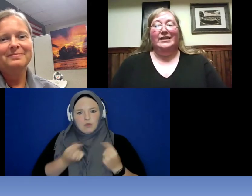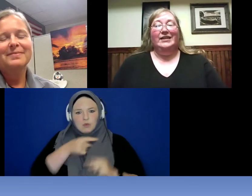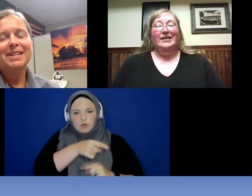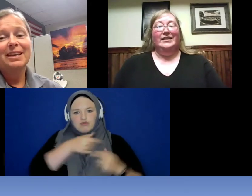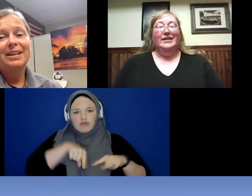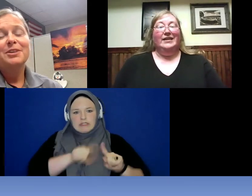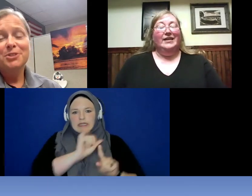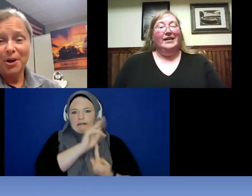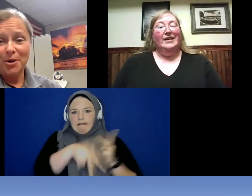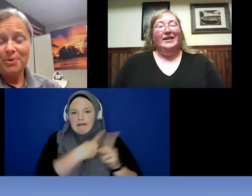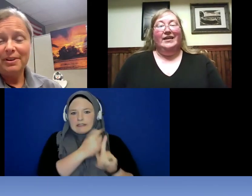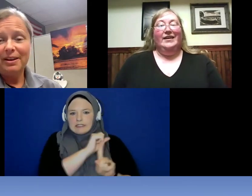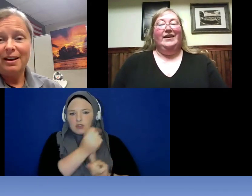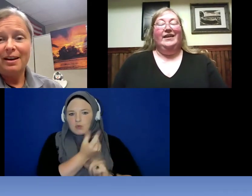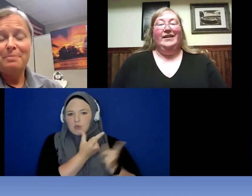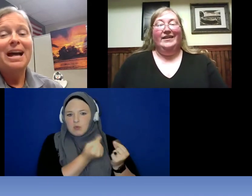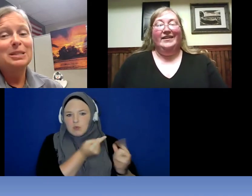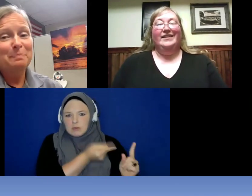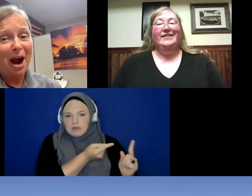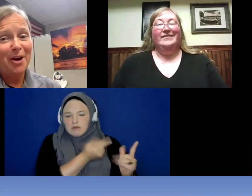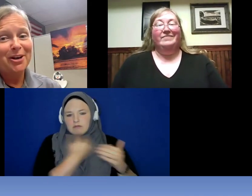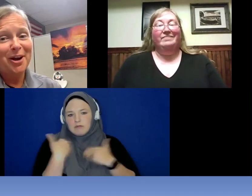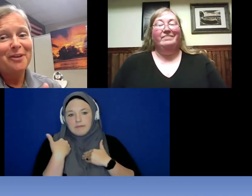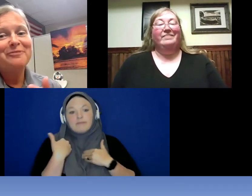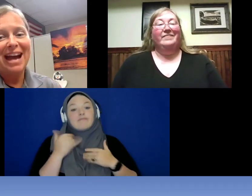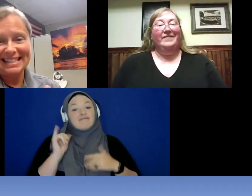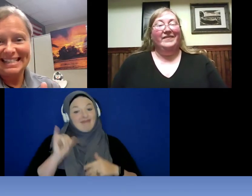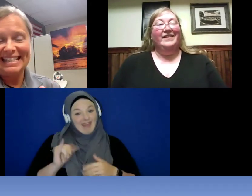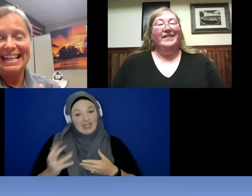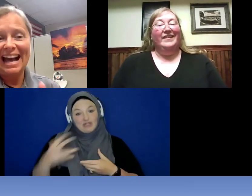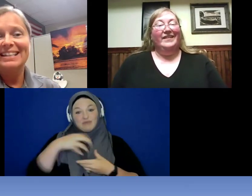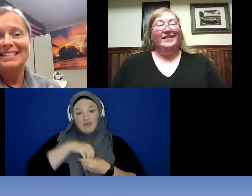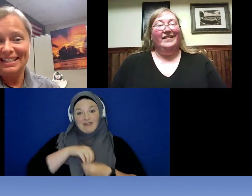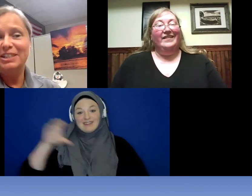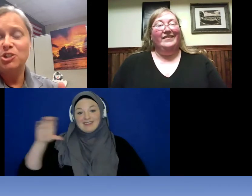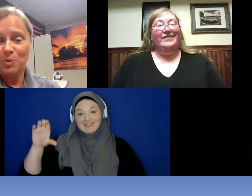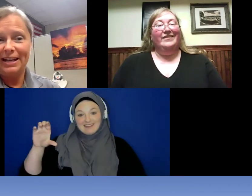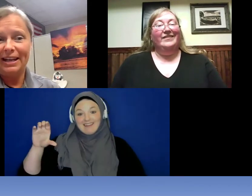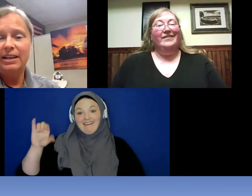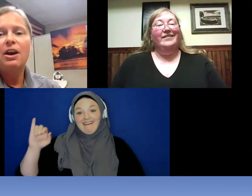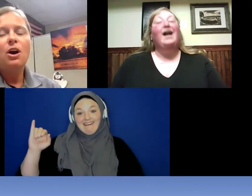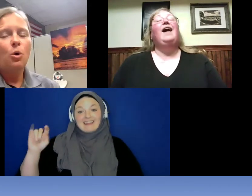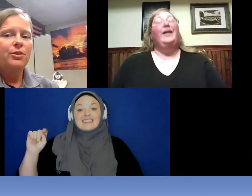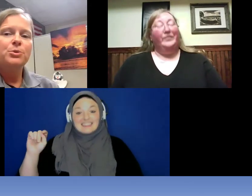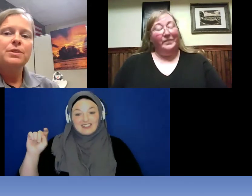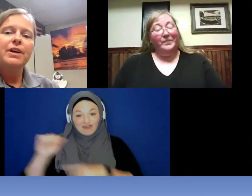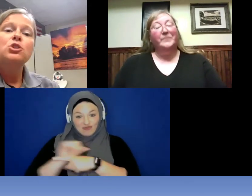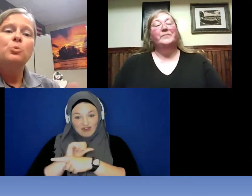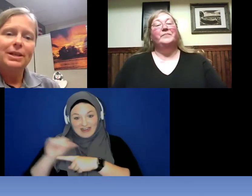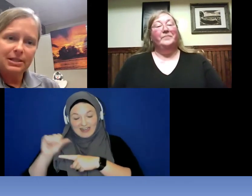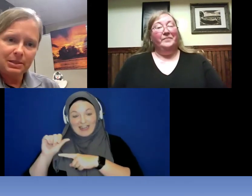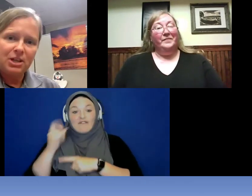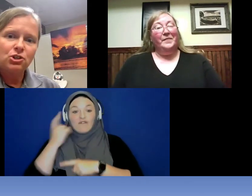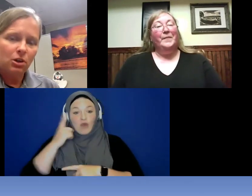Reanna: So that's part of that CIT training. For those of us who went to special